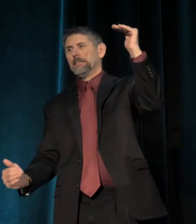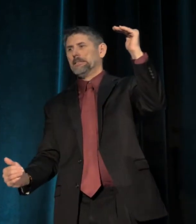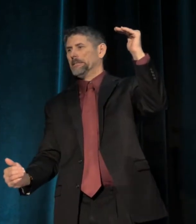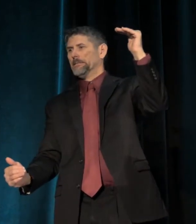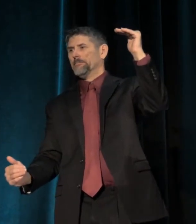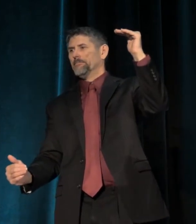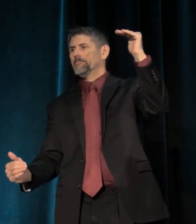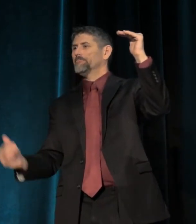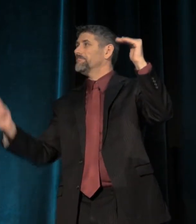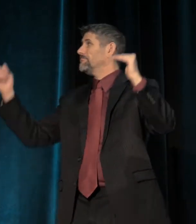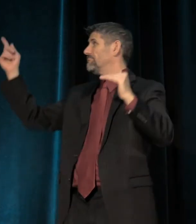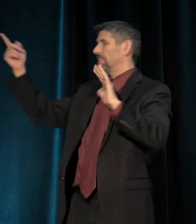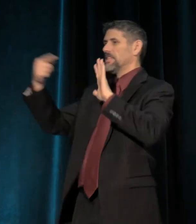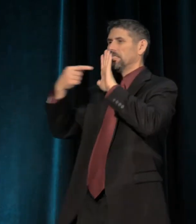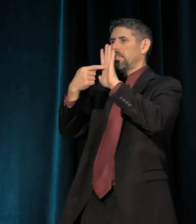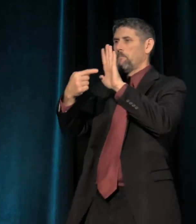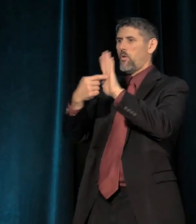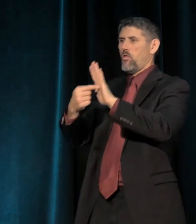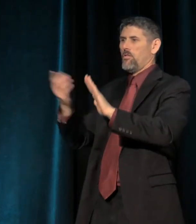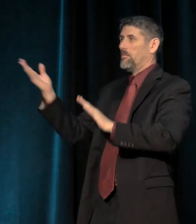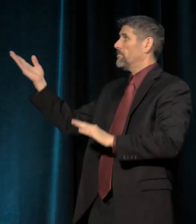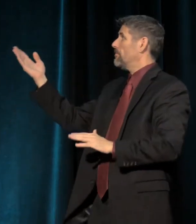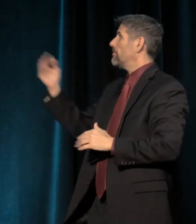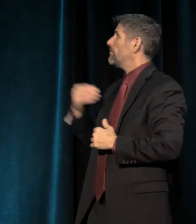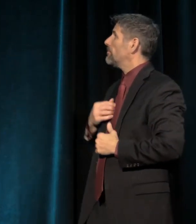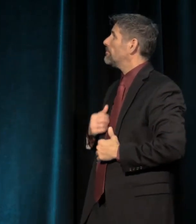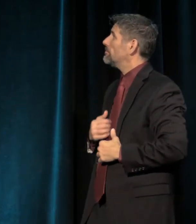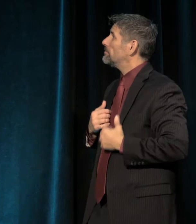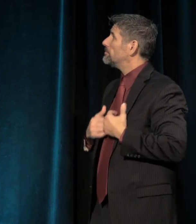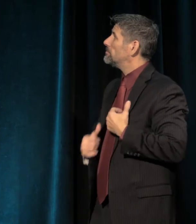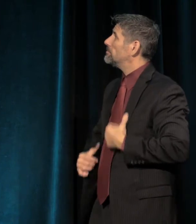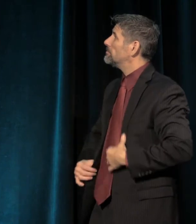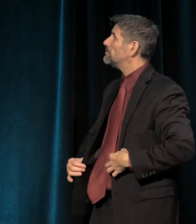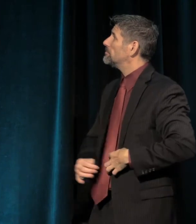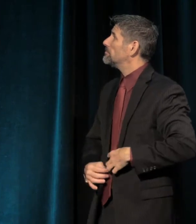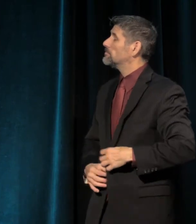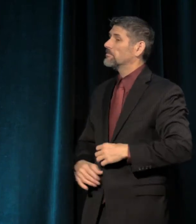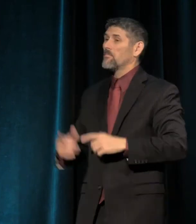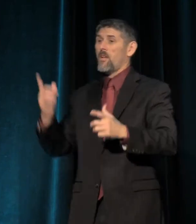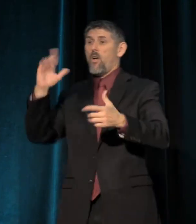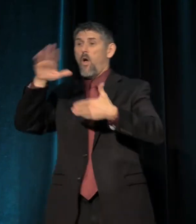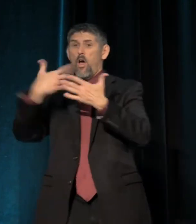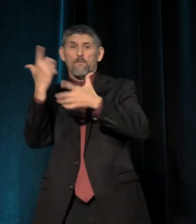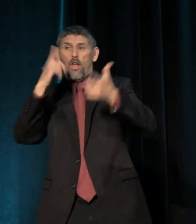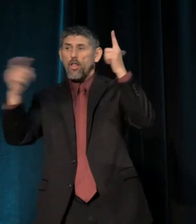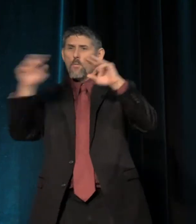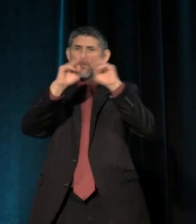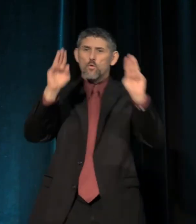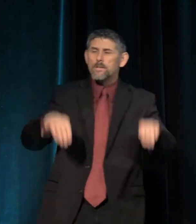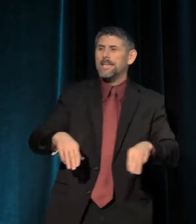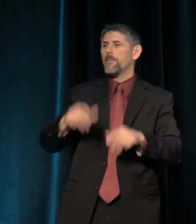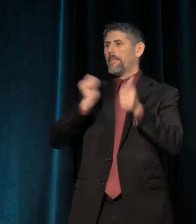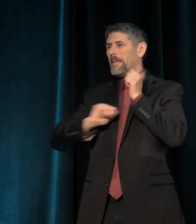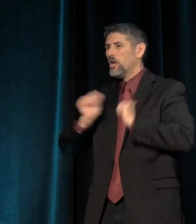Here's a couple of ways they show up, right? All of the largest museums, theaters and dance companies in the U.S. --